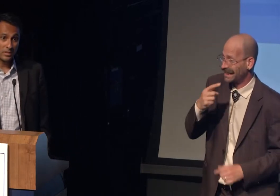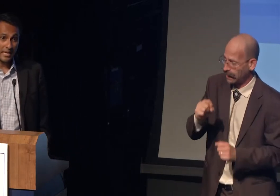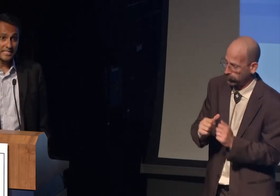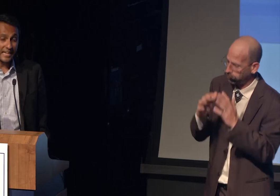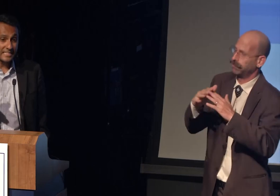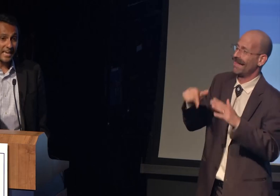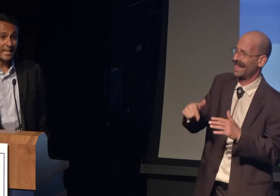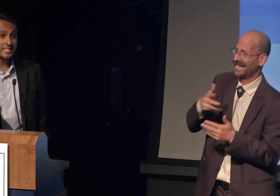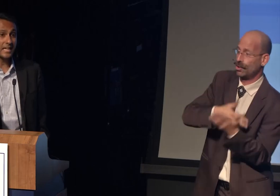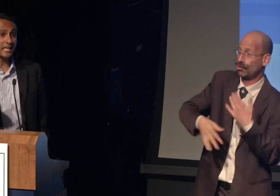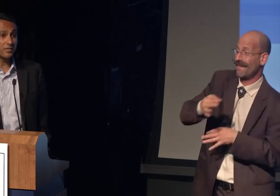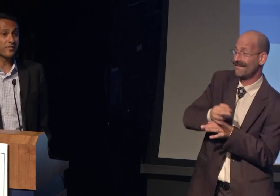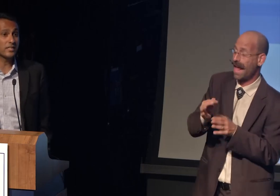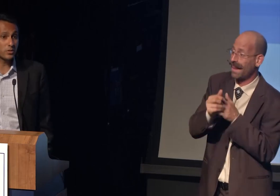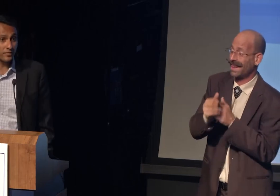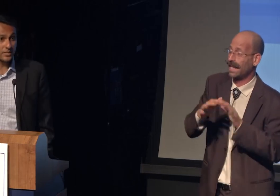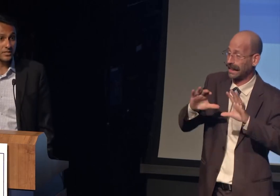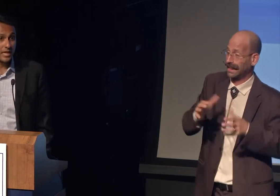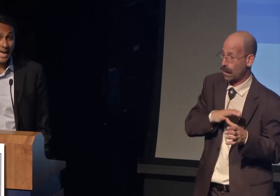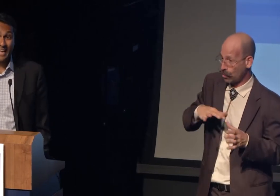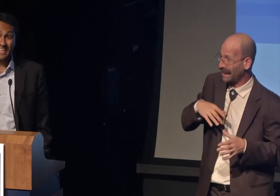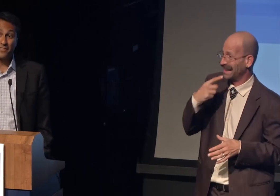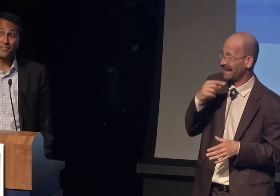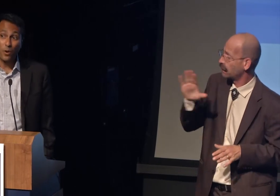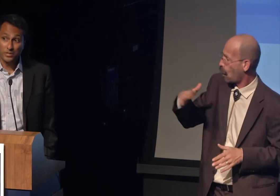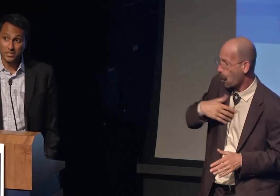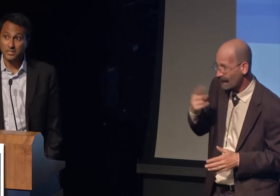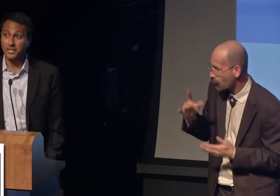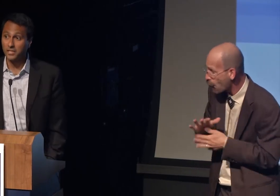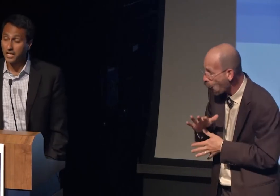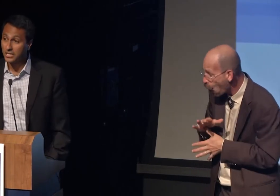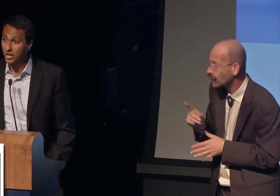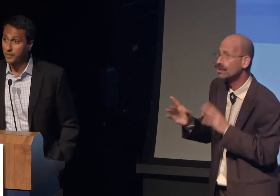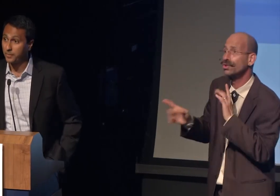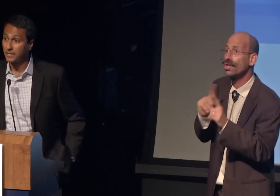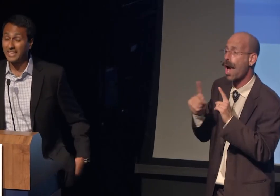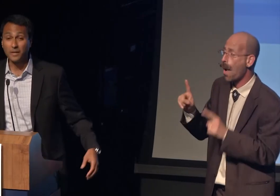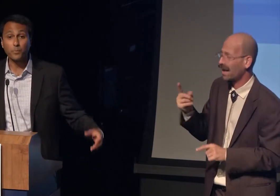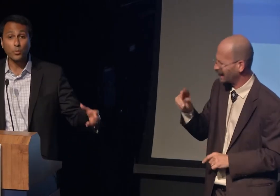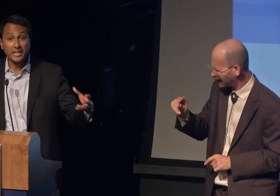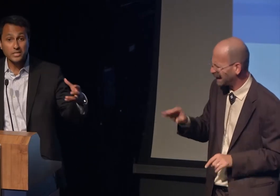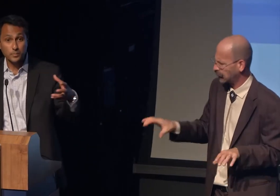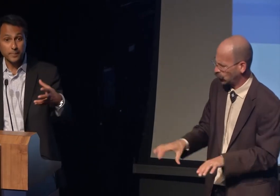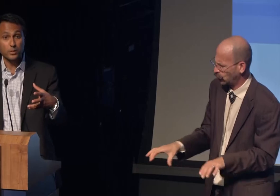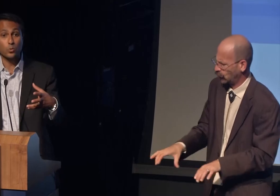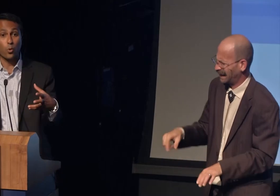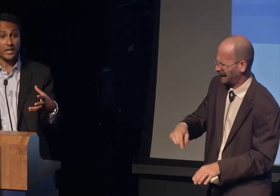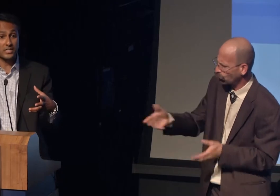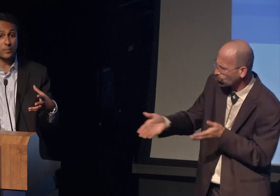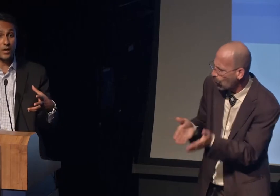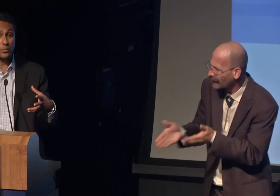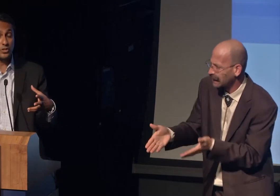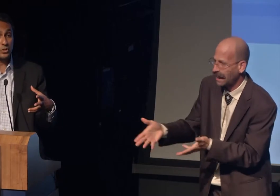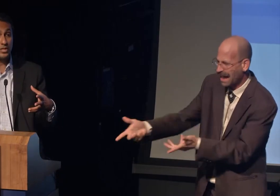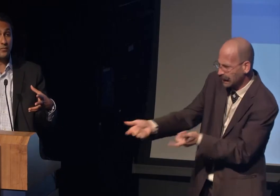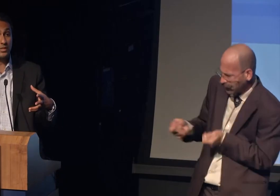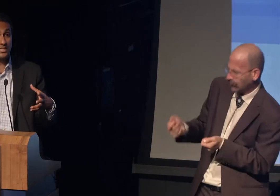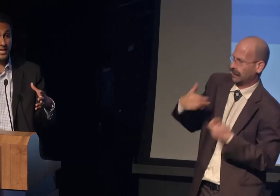is that it takes on interfaith service and focuses on young people and brings people who orient around religion differently